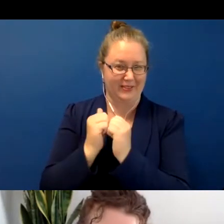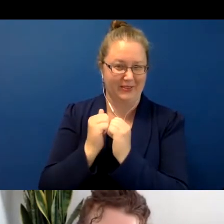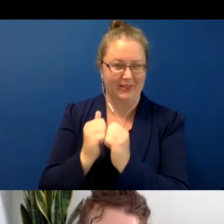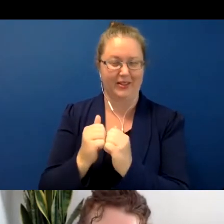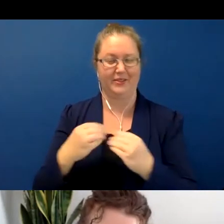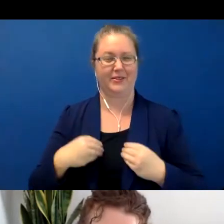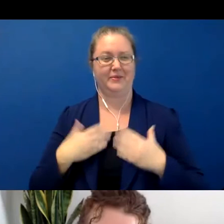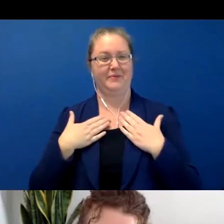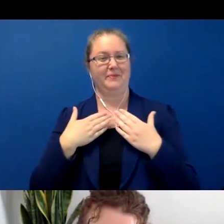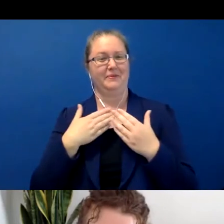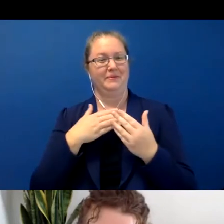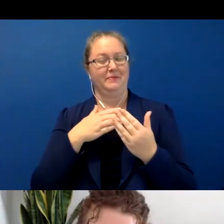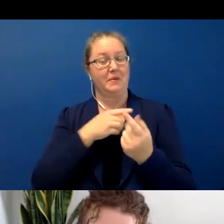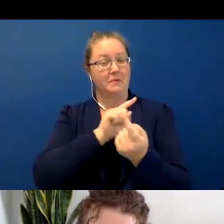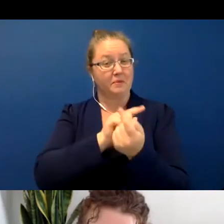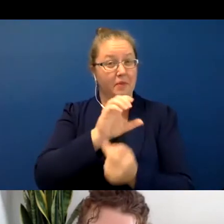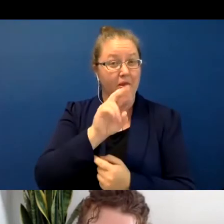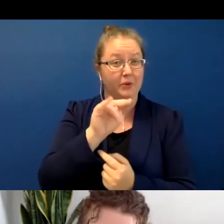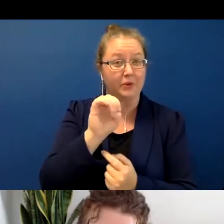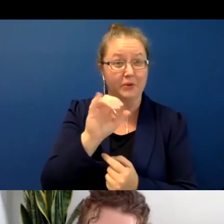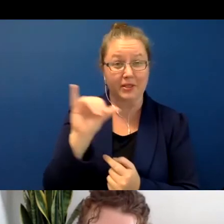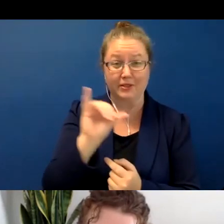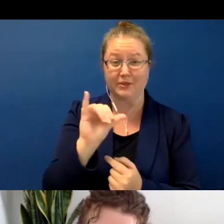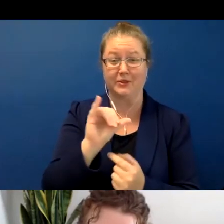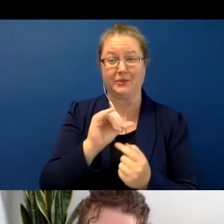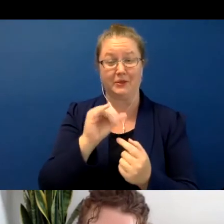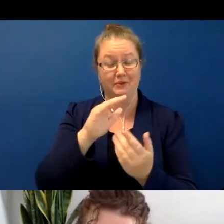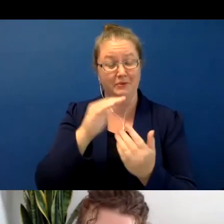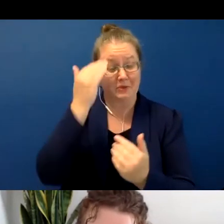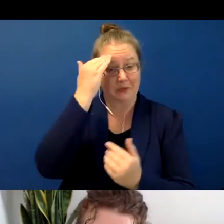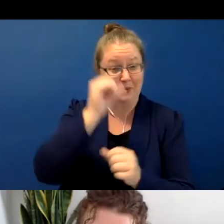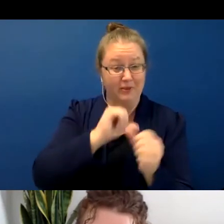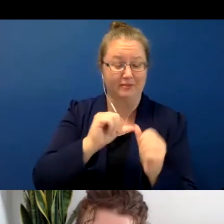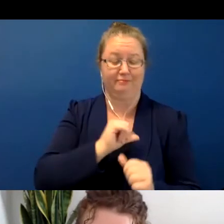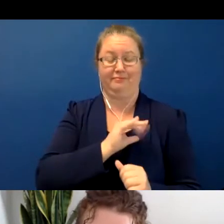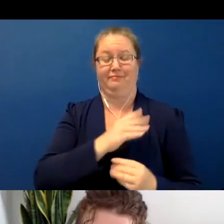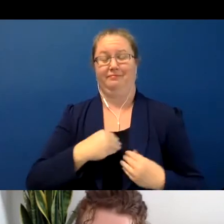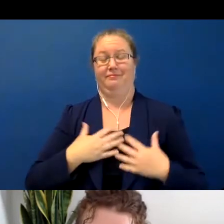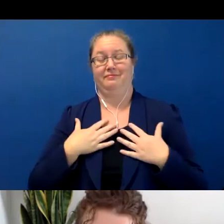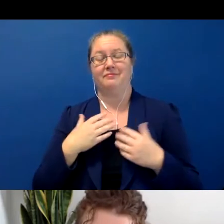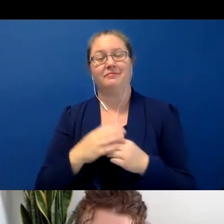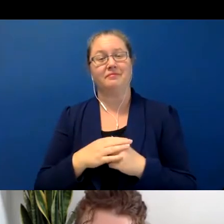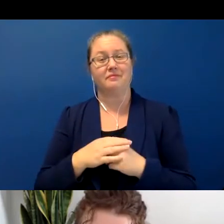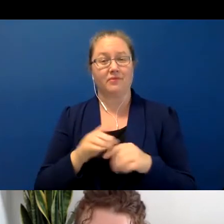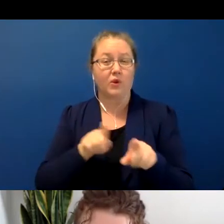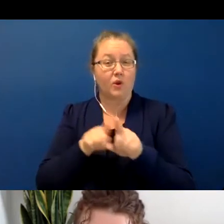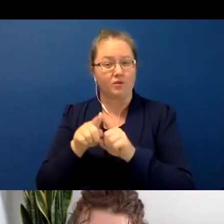Corrine as well over the past couple of years and interact with their work, which is so